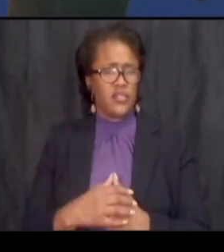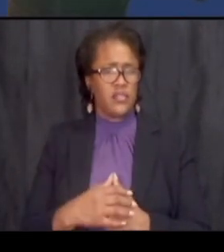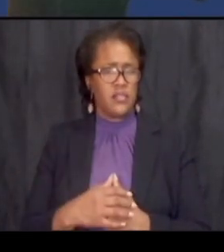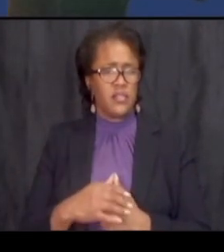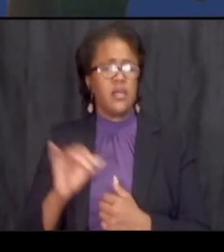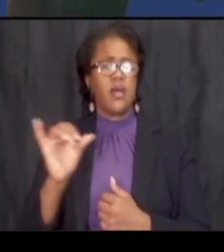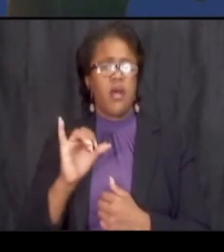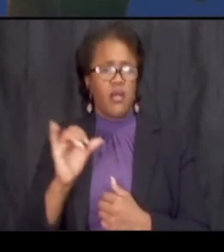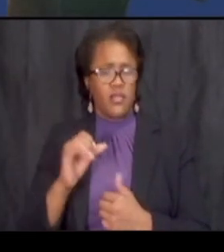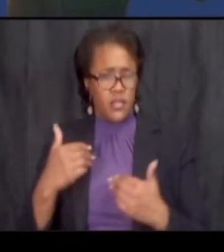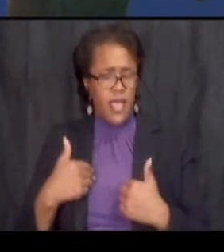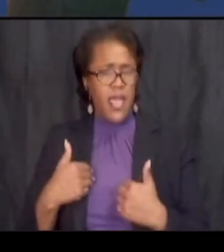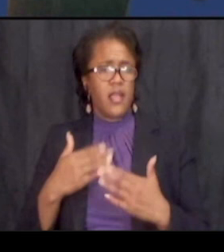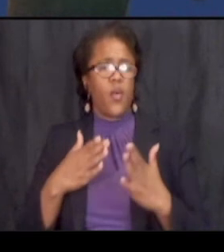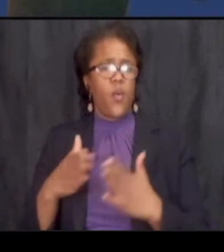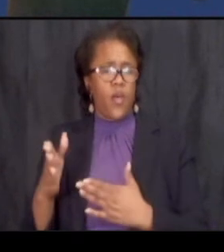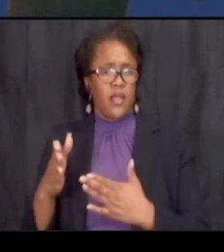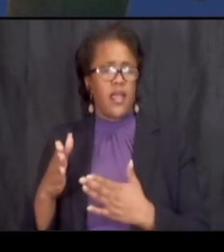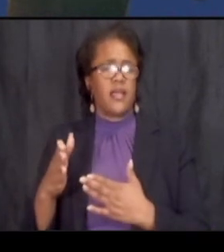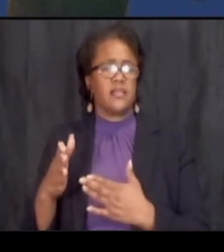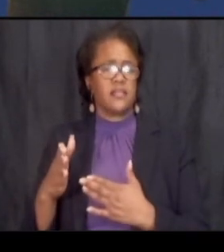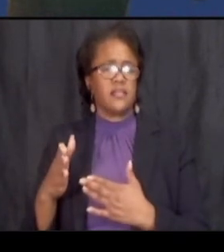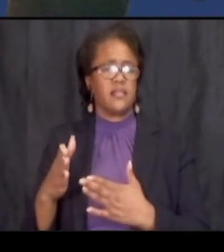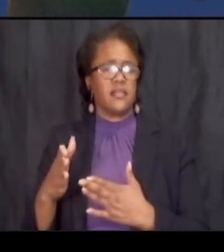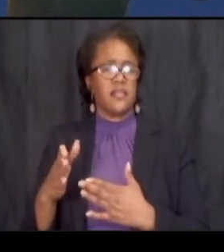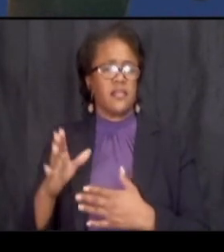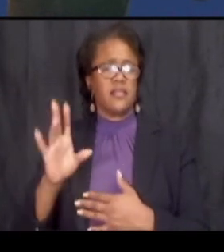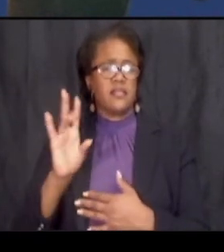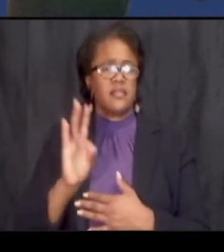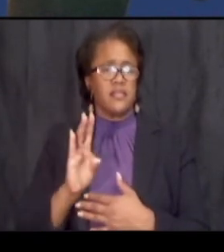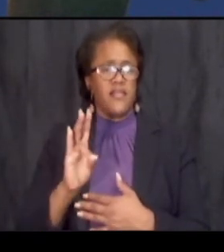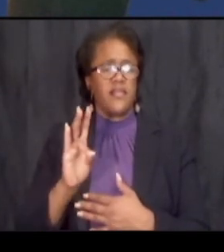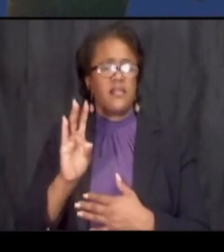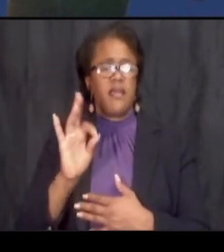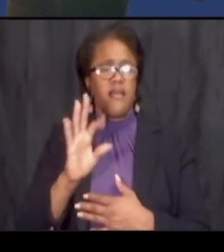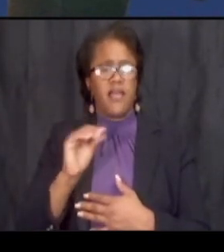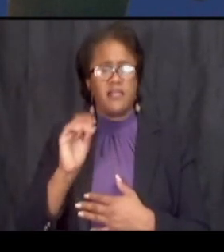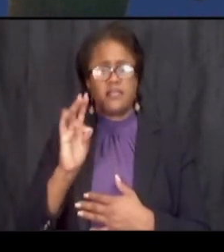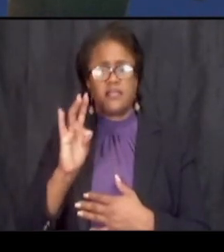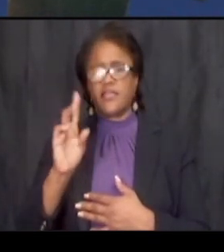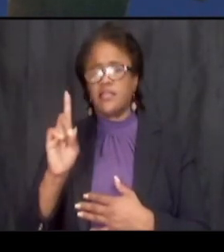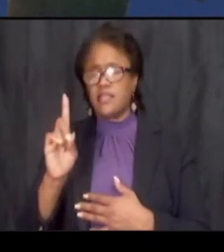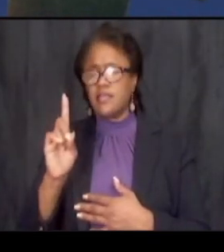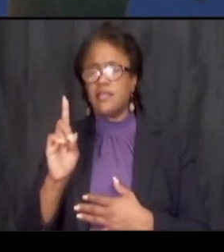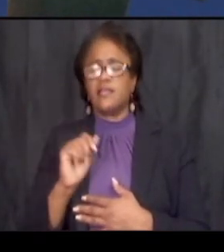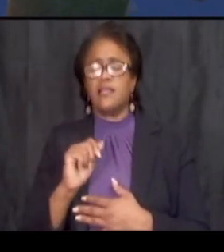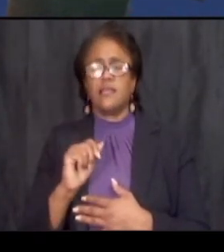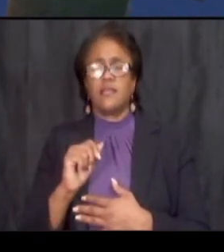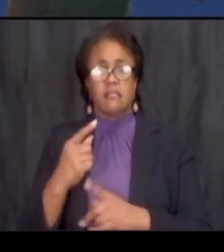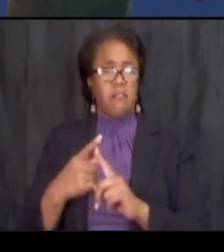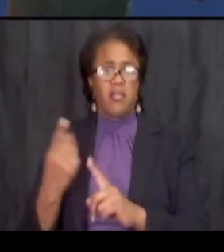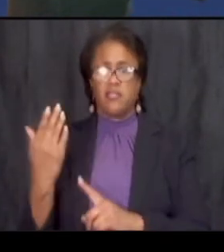organized i organized the seven uh the seven f and seven d beating um months ago earlier in the year